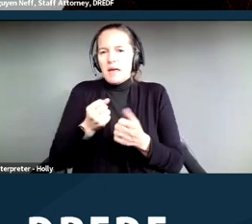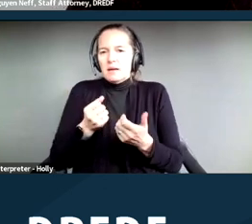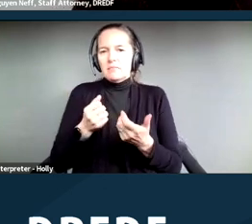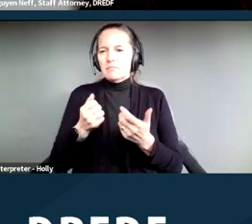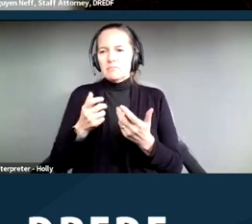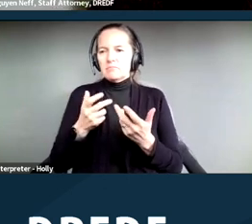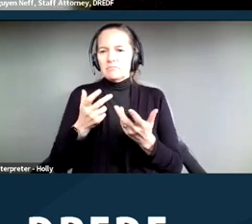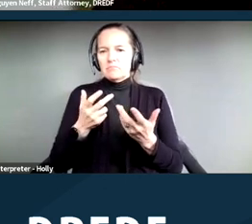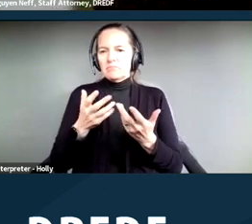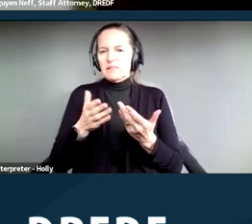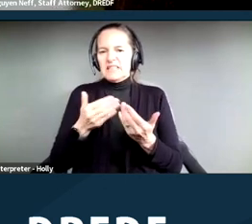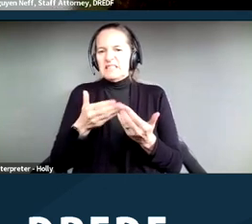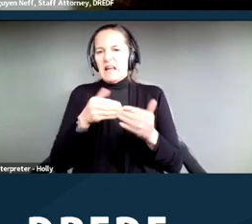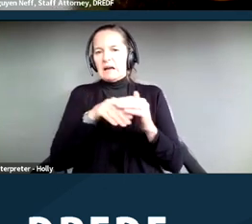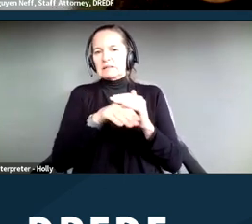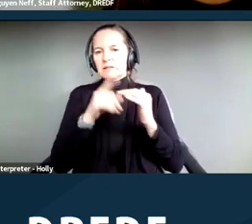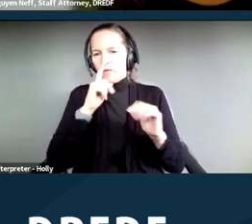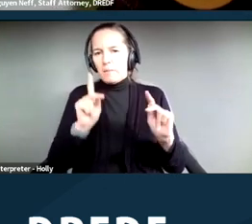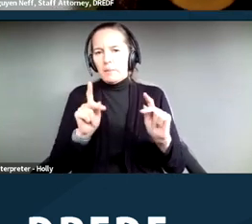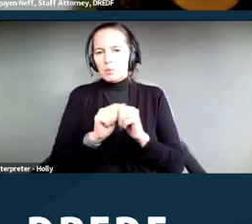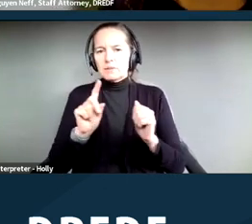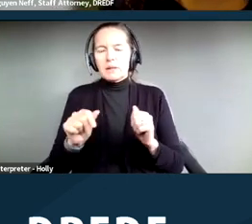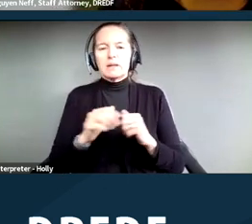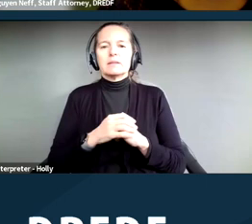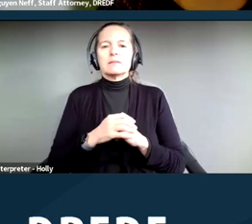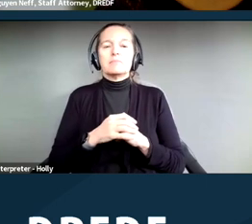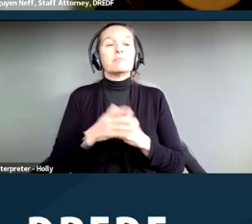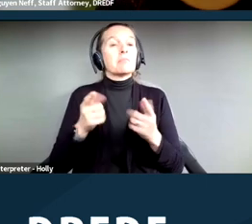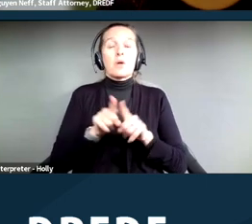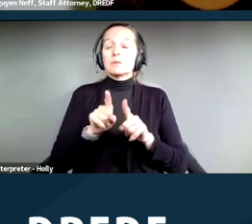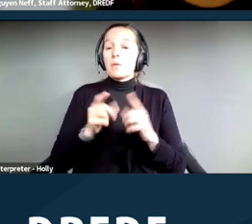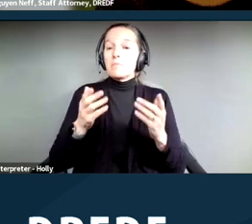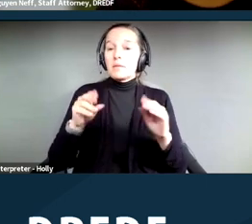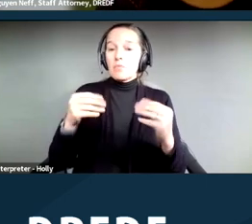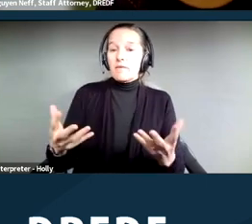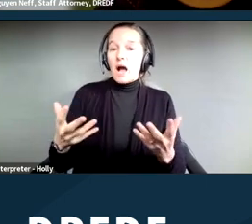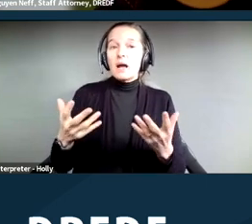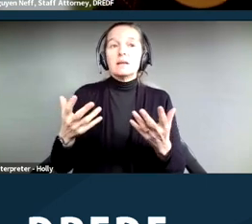Discrimination also includes providing services that may seem mutual that may end up having